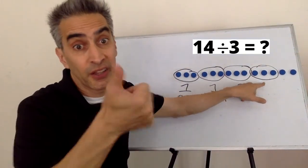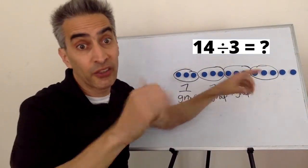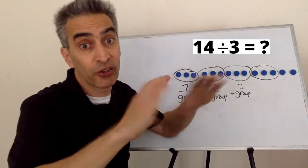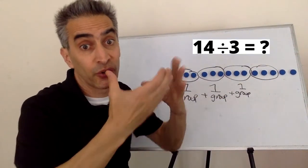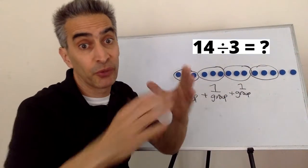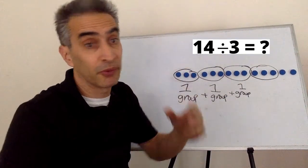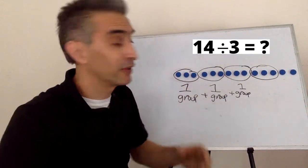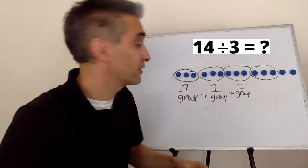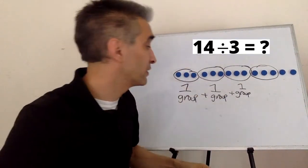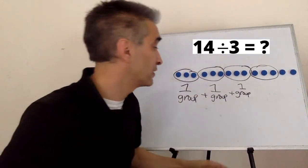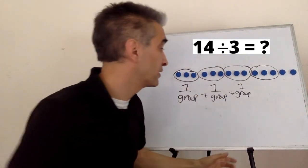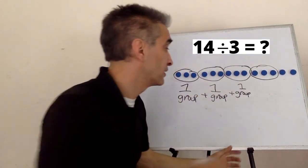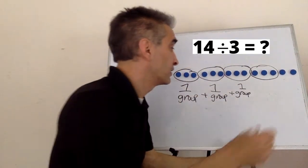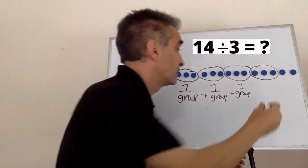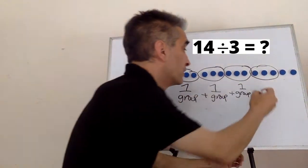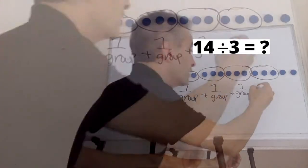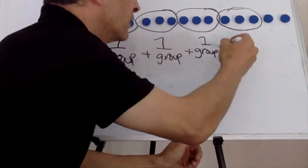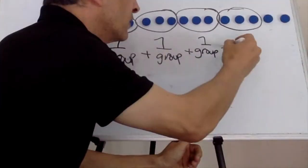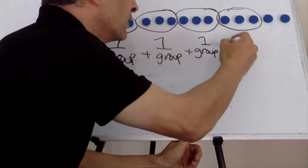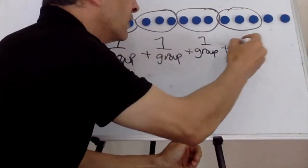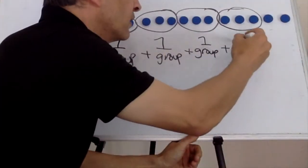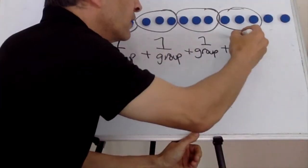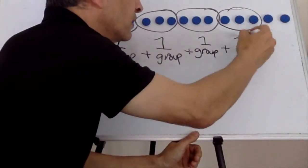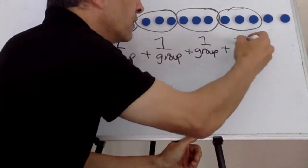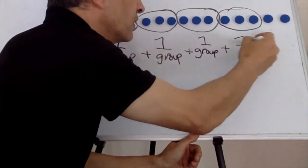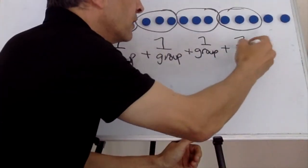And another group.